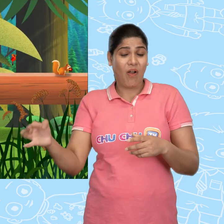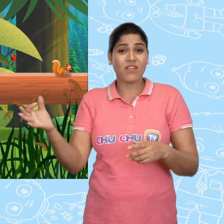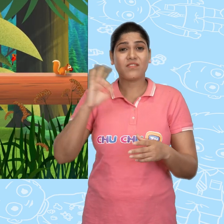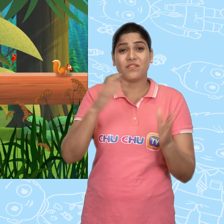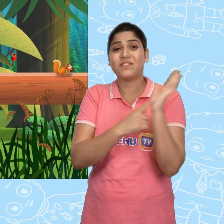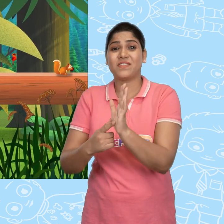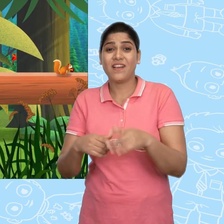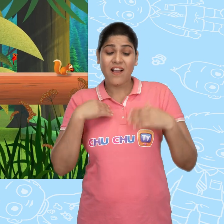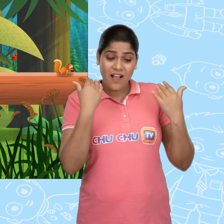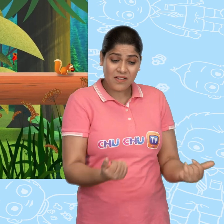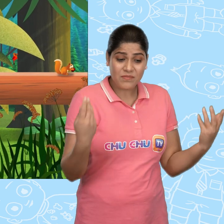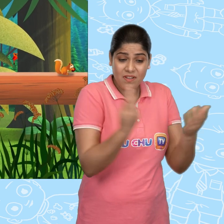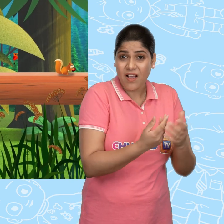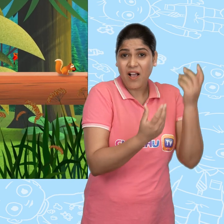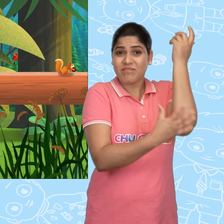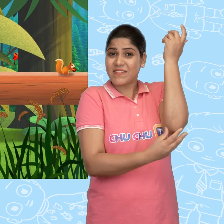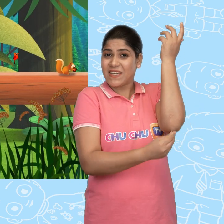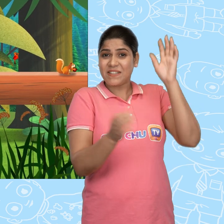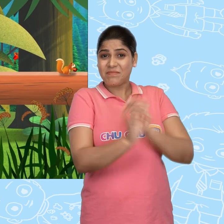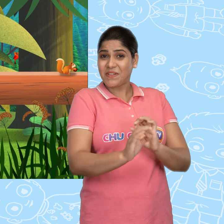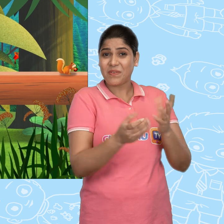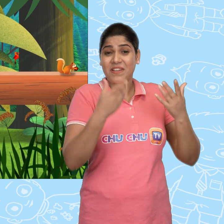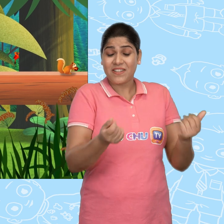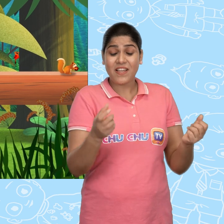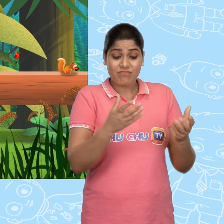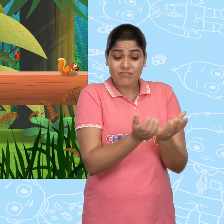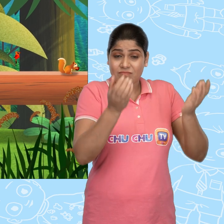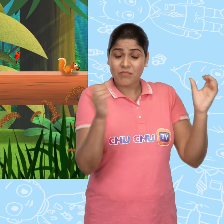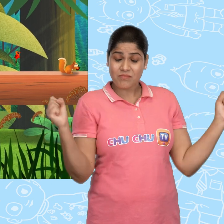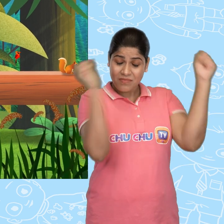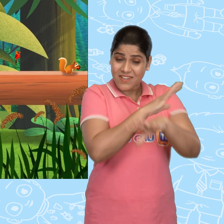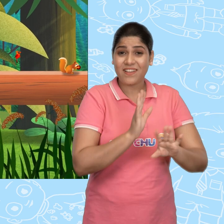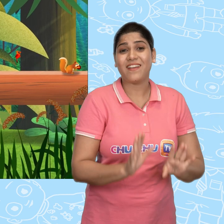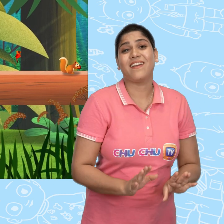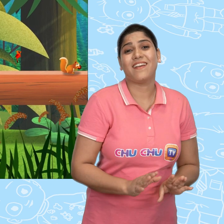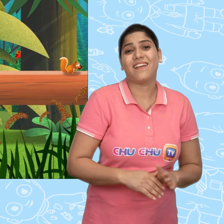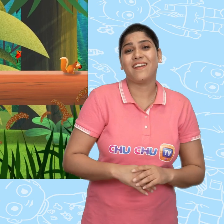We aren't going to be poor anymore, Jill! This bowl is magical!